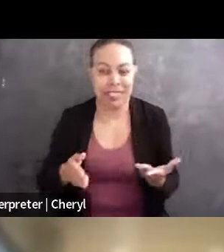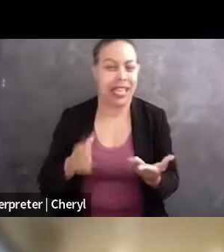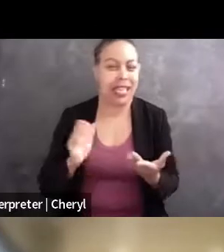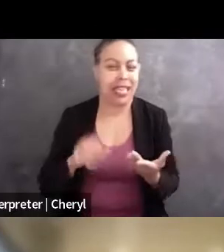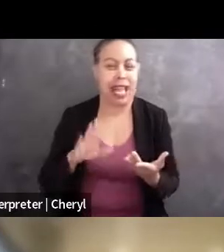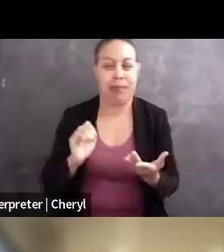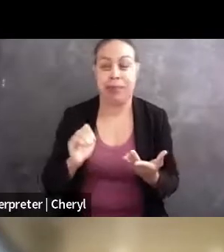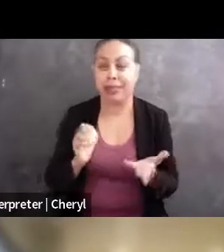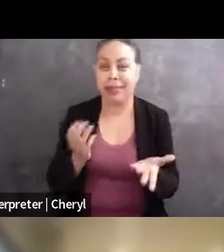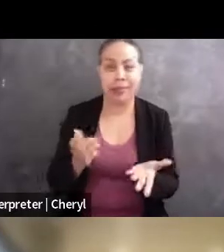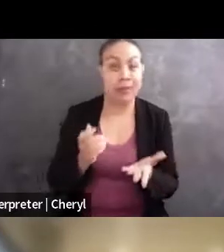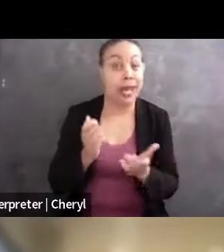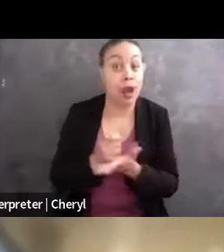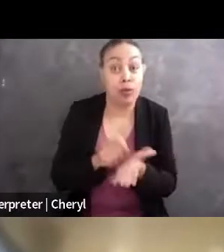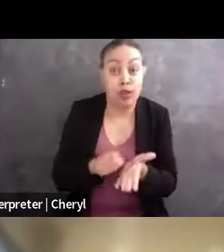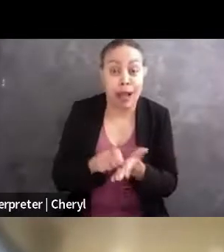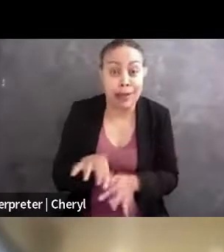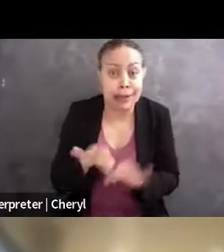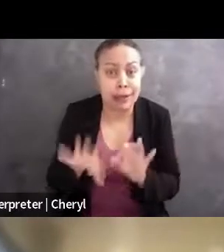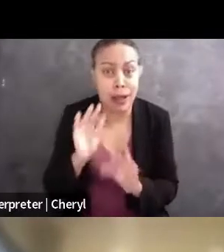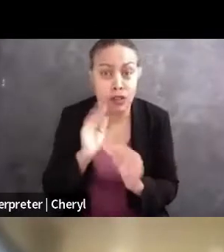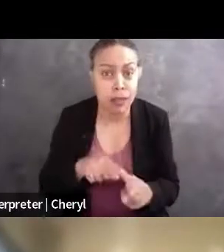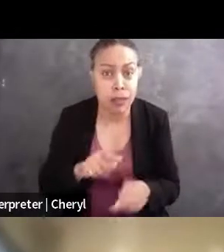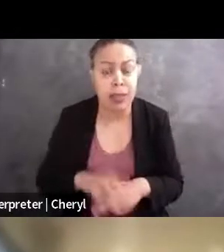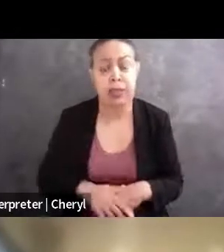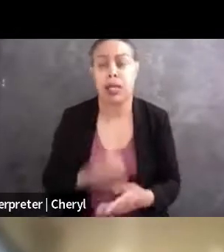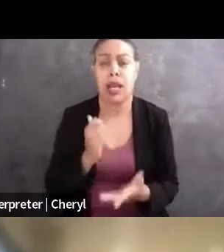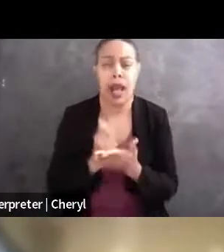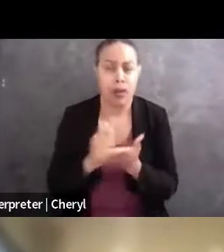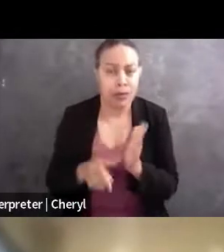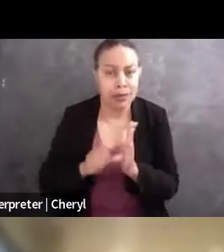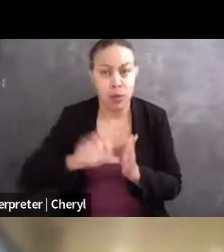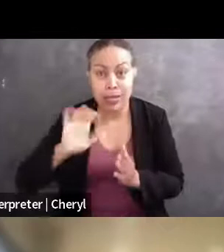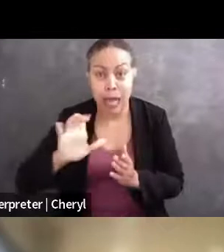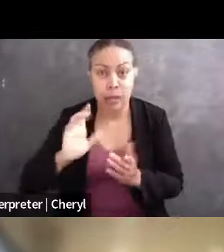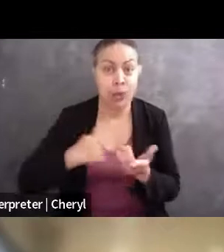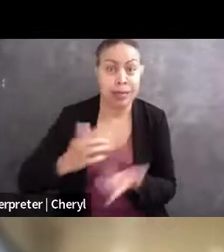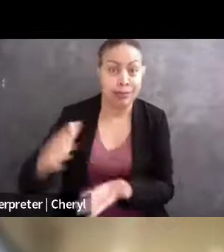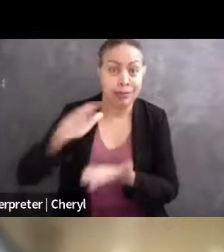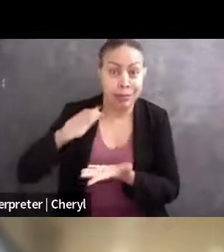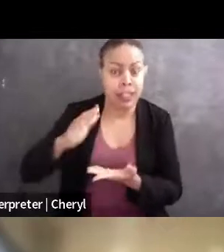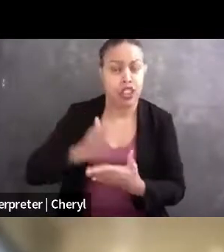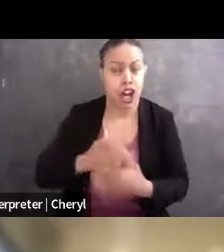drafting discovery responses, reviewing documents, producing discovery, drafting a brief,